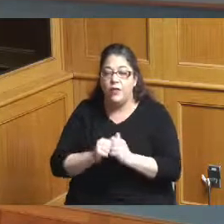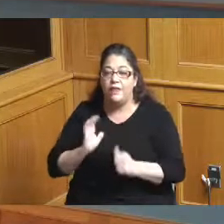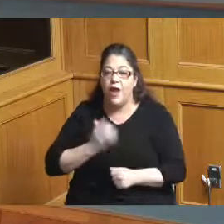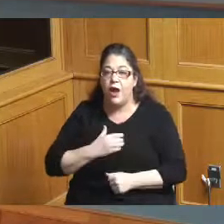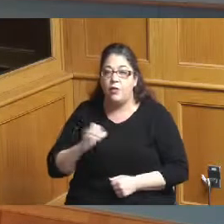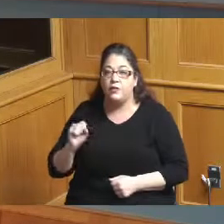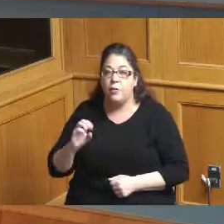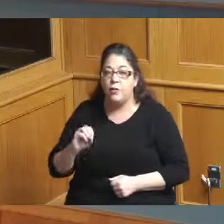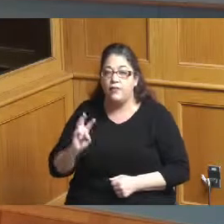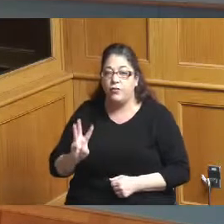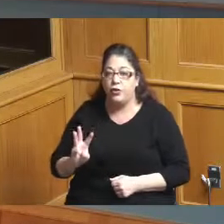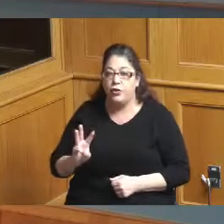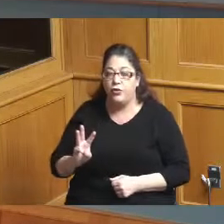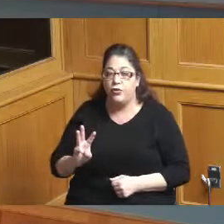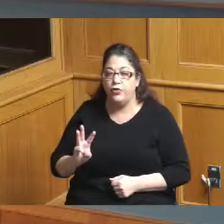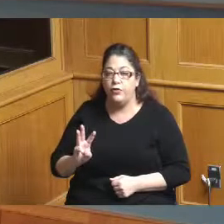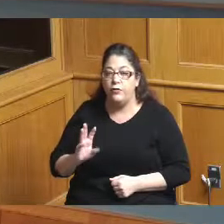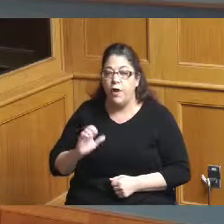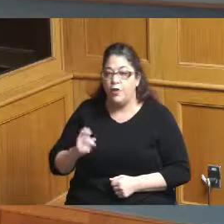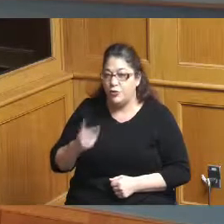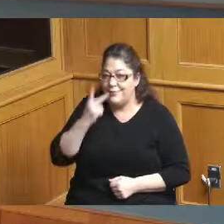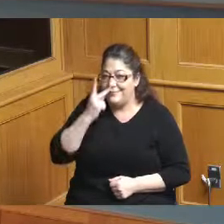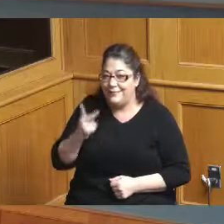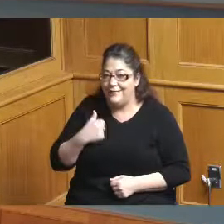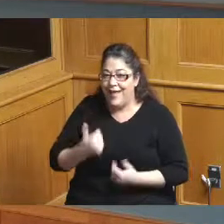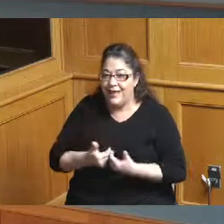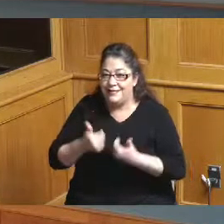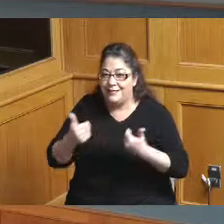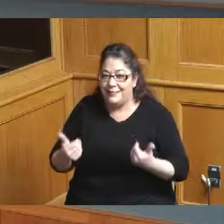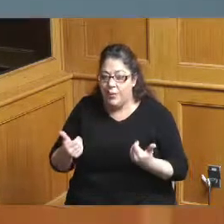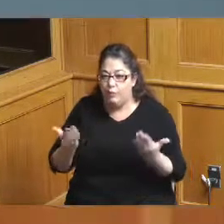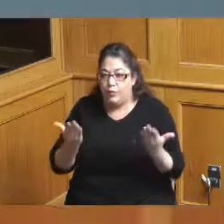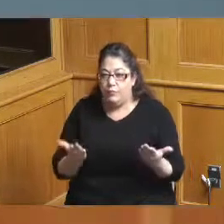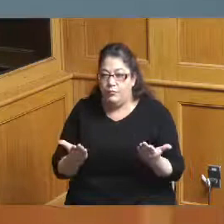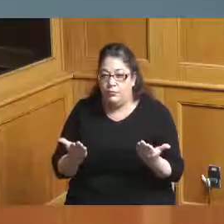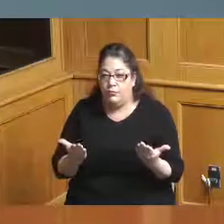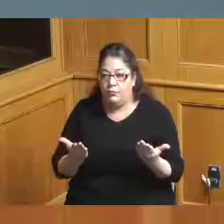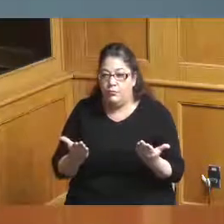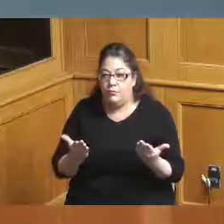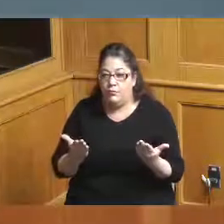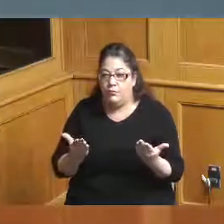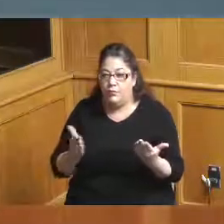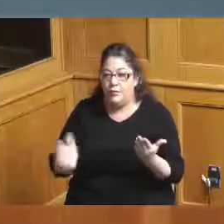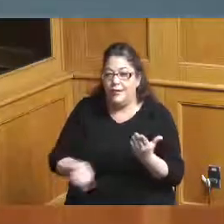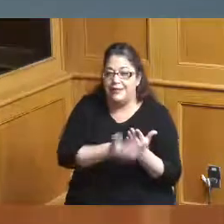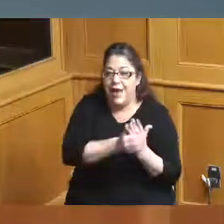I would like to see that scope of work separate than the resolution attached but separate because